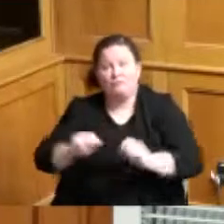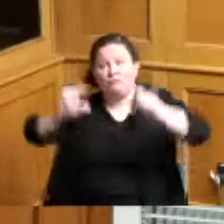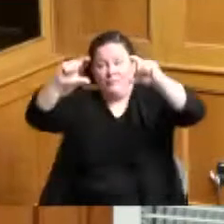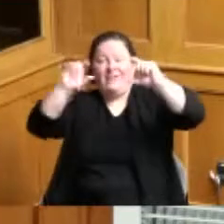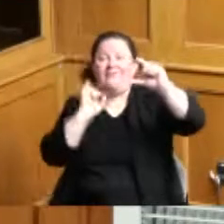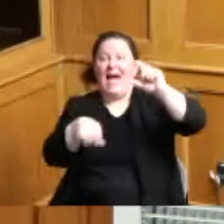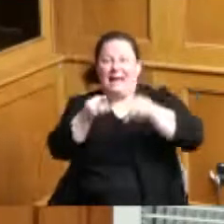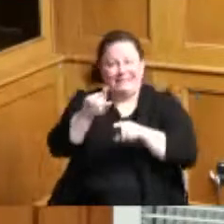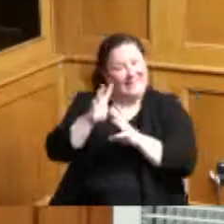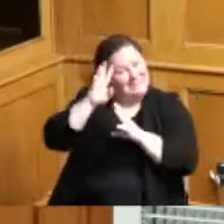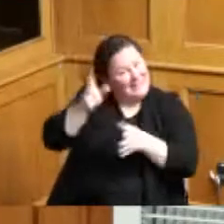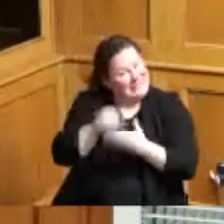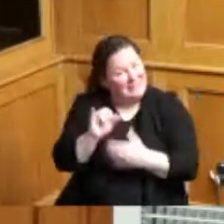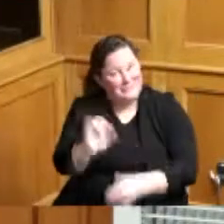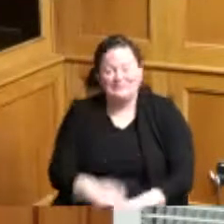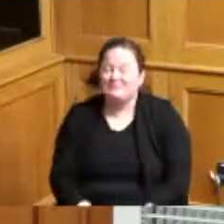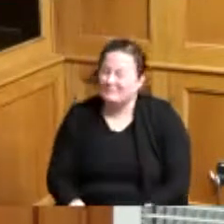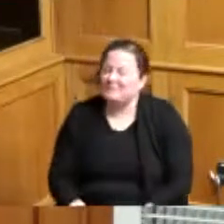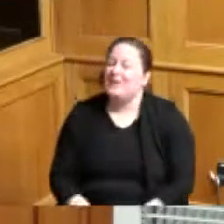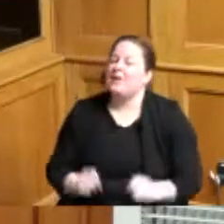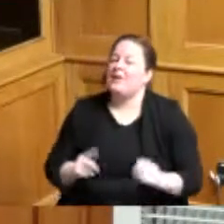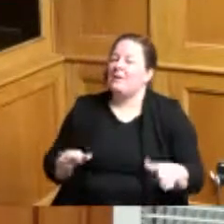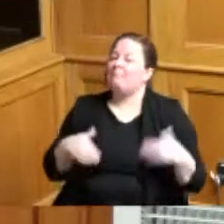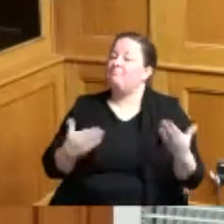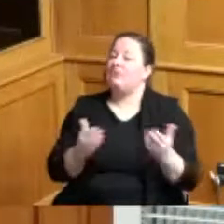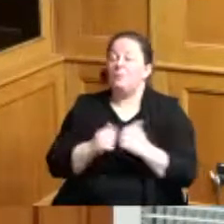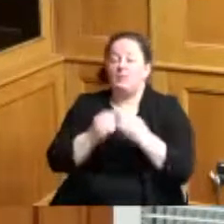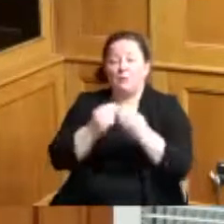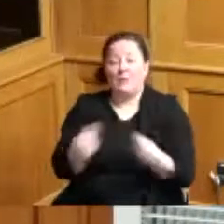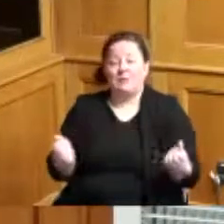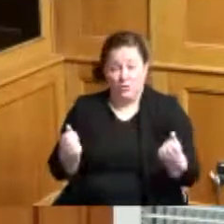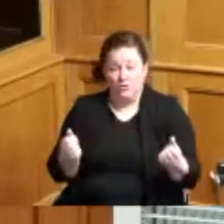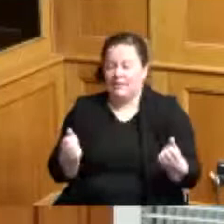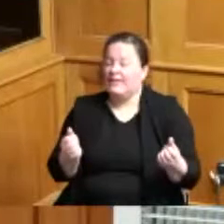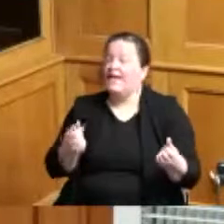we have a the resolute resolution in front of you is a joint agreement between Hamilton County